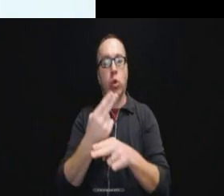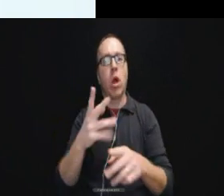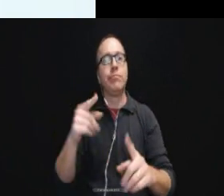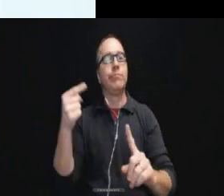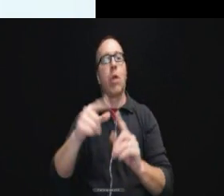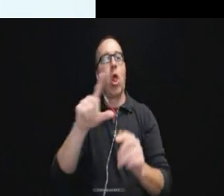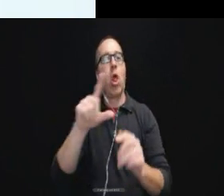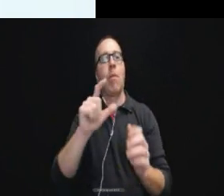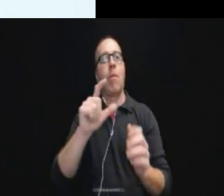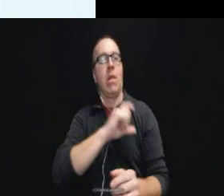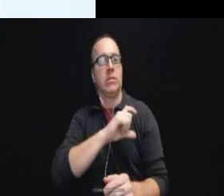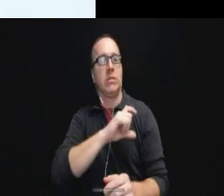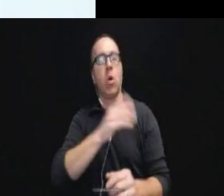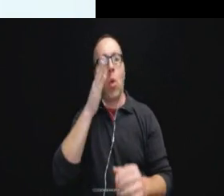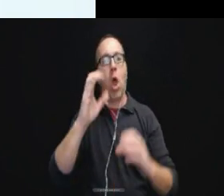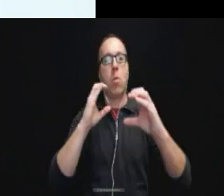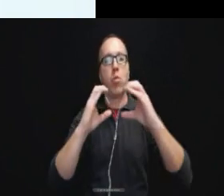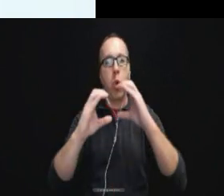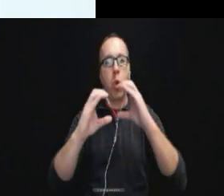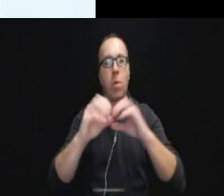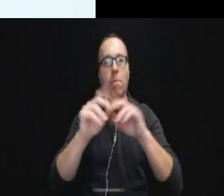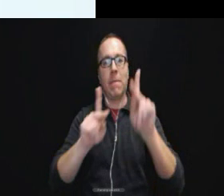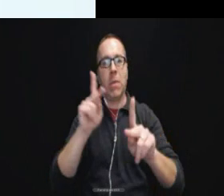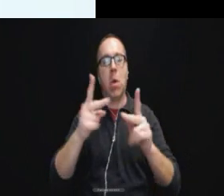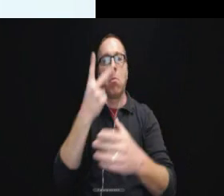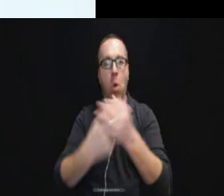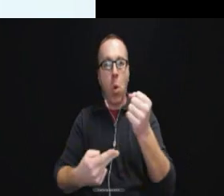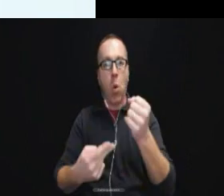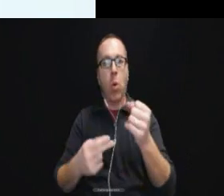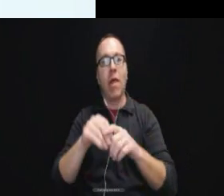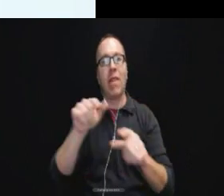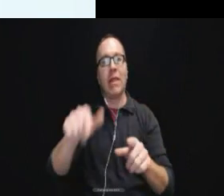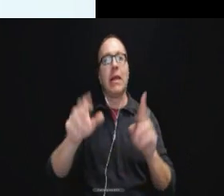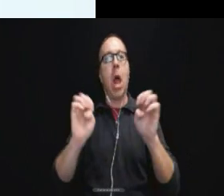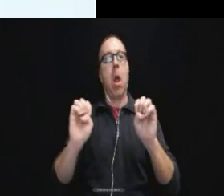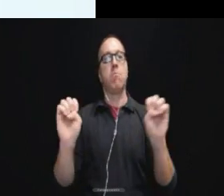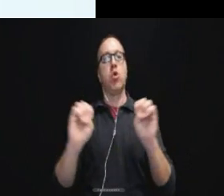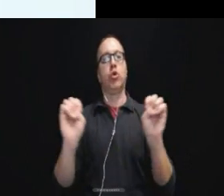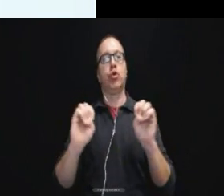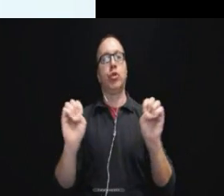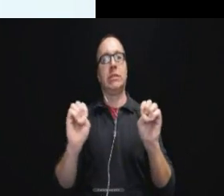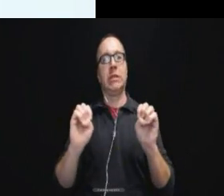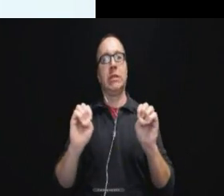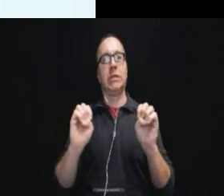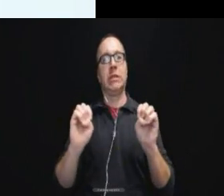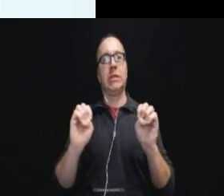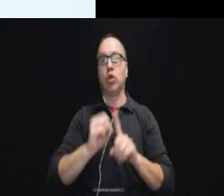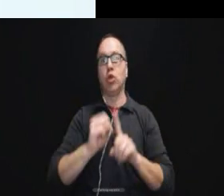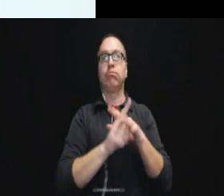enforcement is going to communicate with people in these emergency circumstances and in more